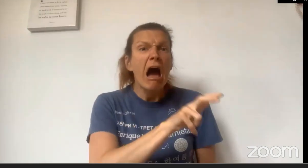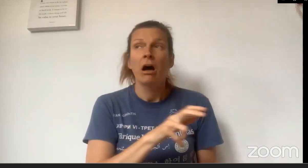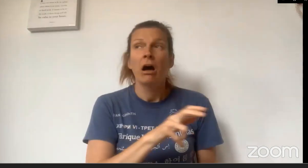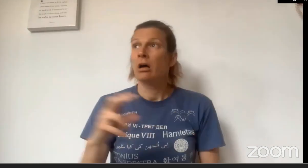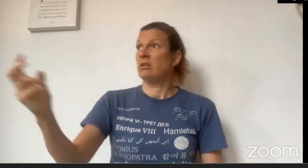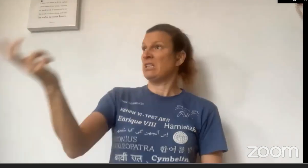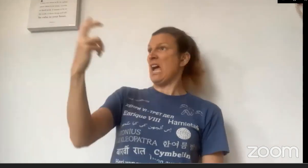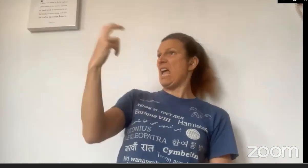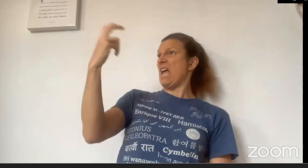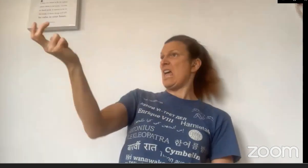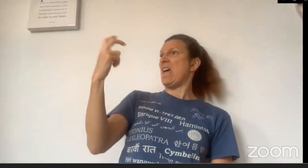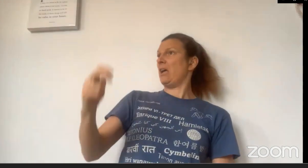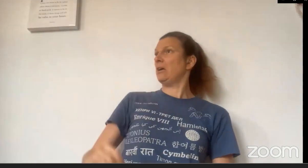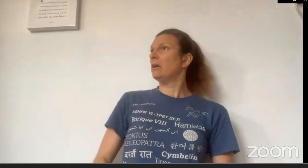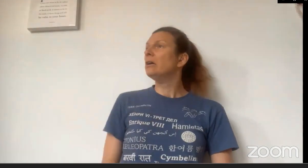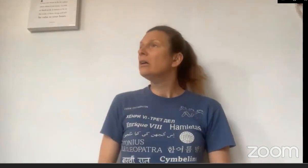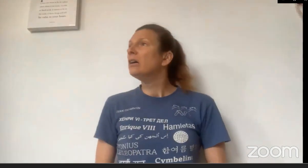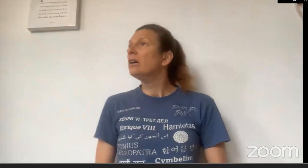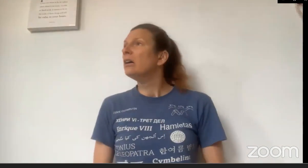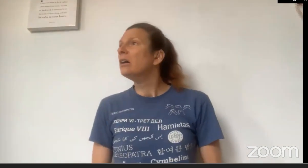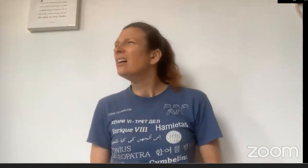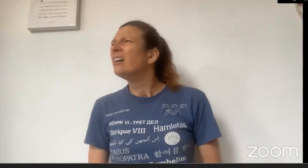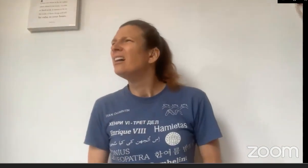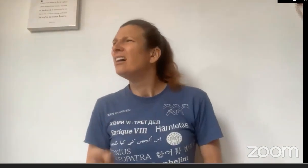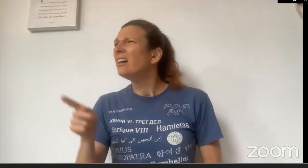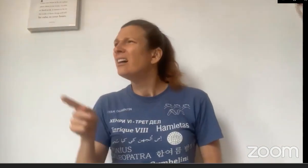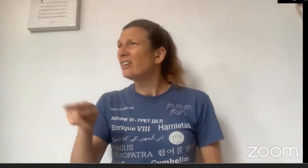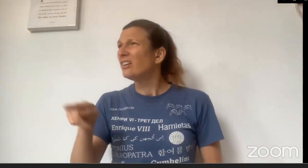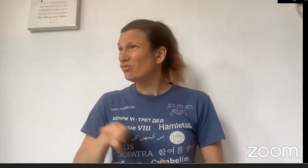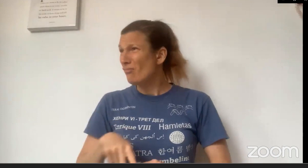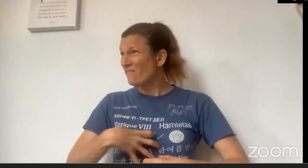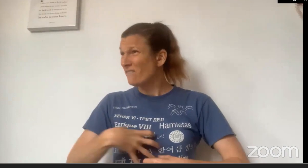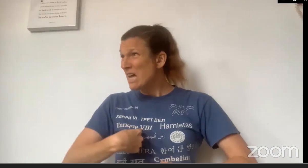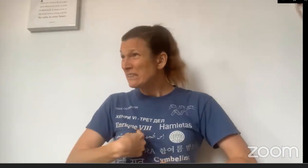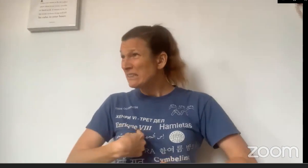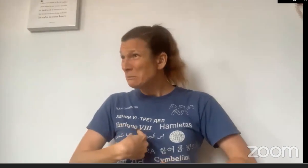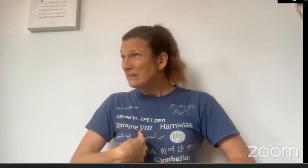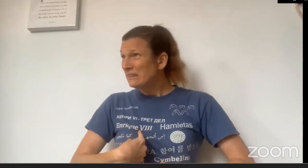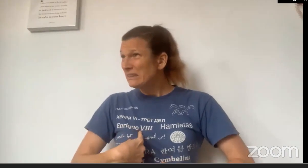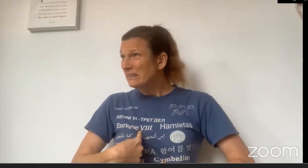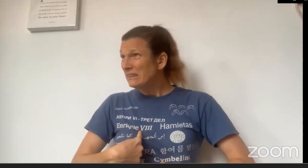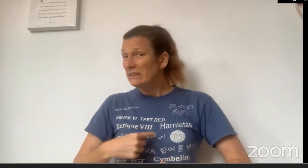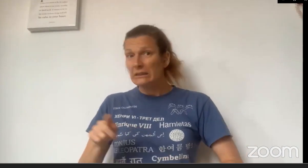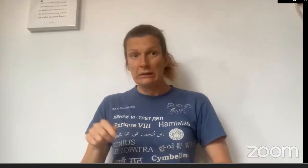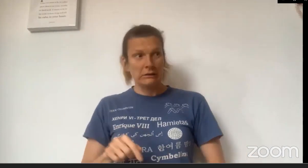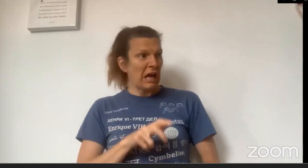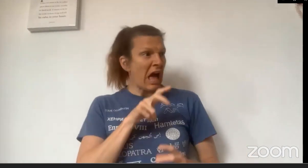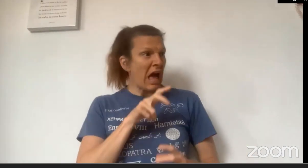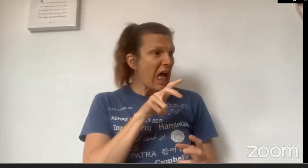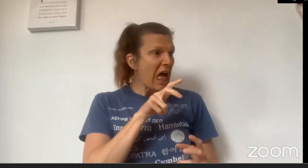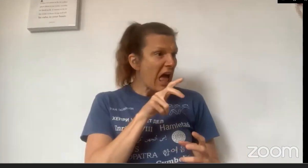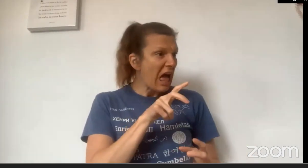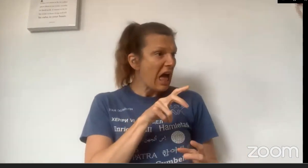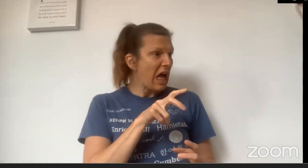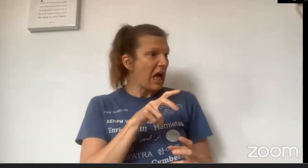sharp teeth. He came shouting at her. "Are you trying to frighten me?" said Little